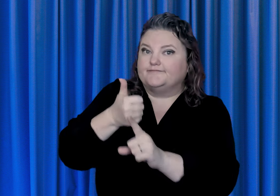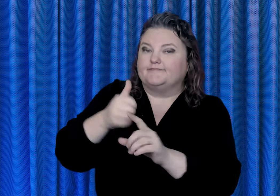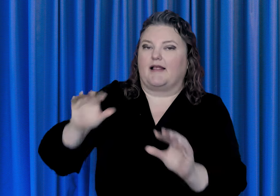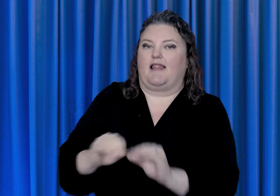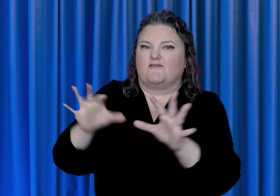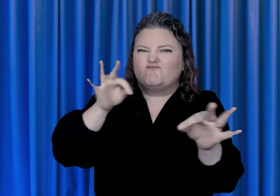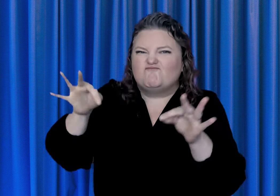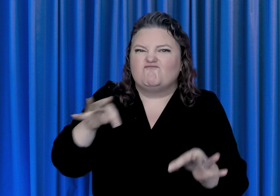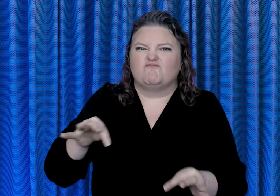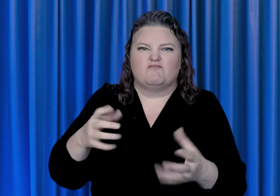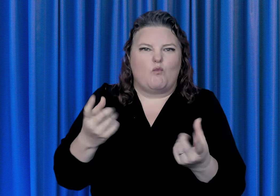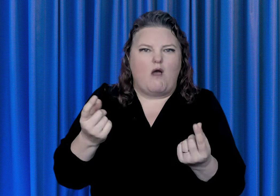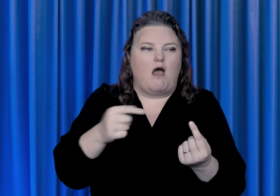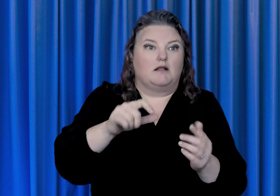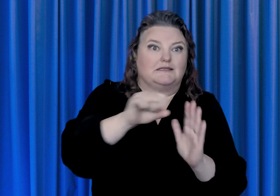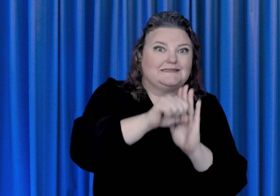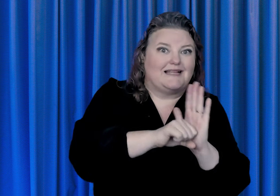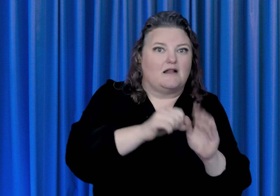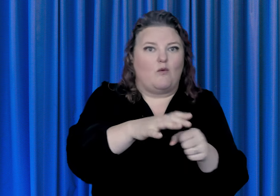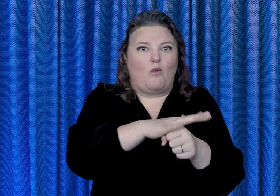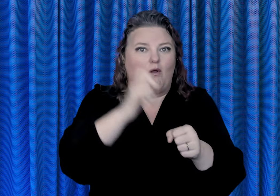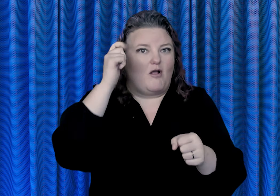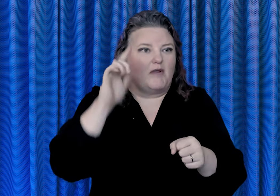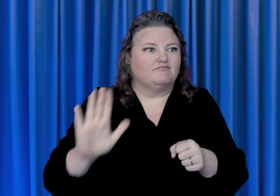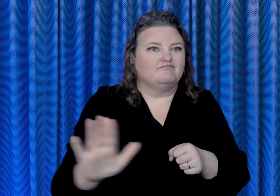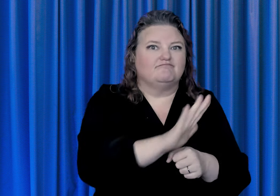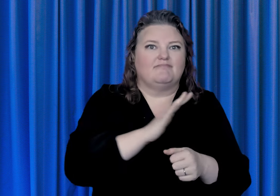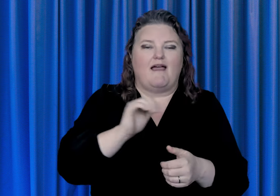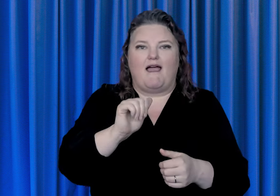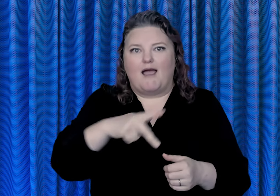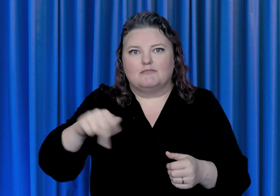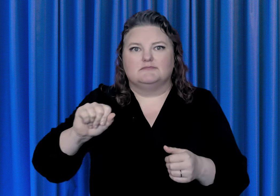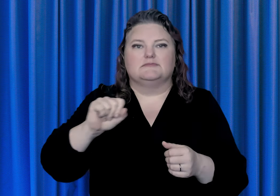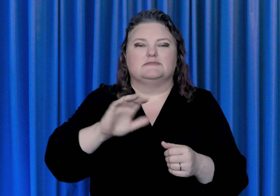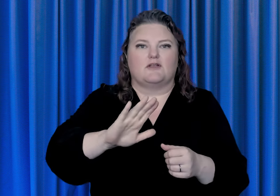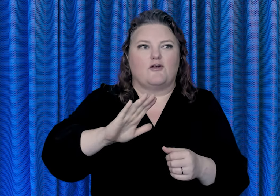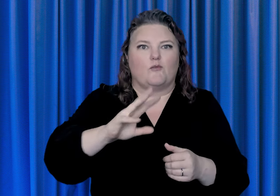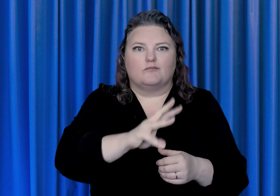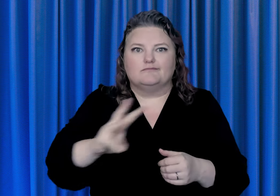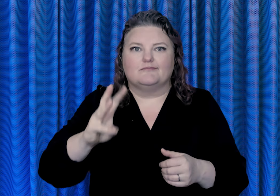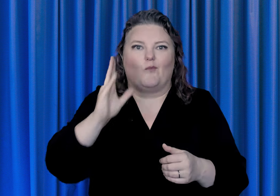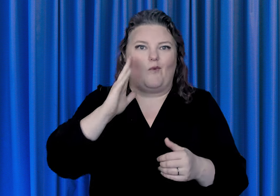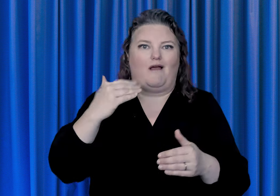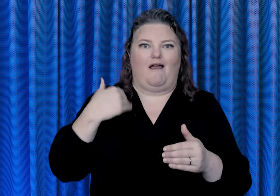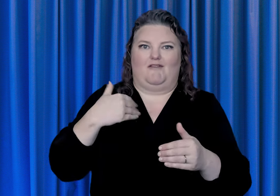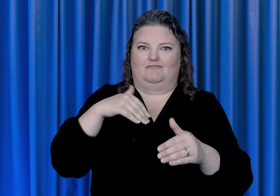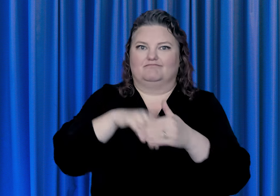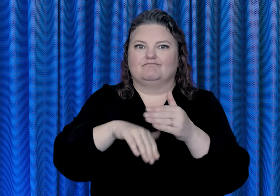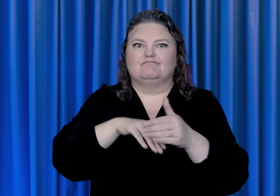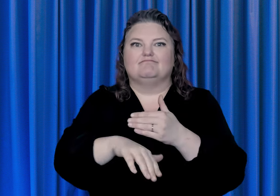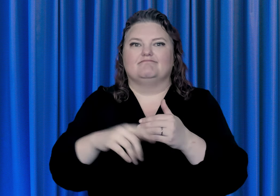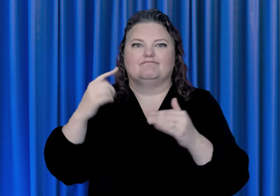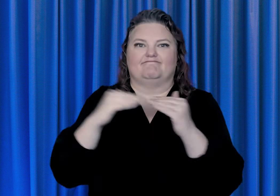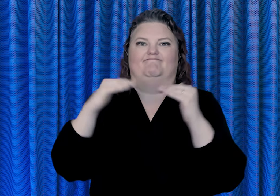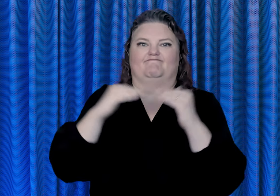and local governments to make their websites and mobile applications accessible. Every day,